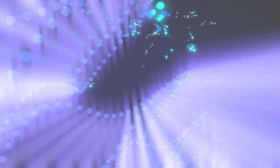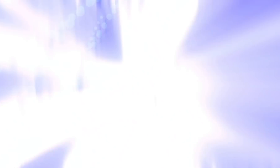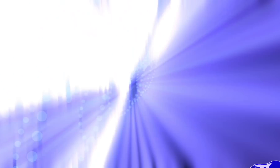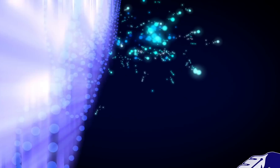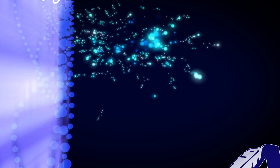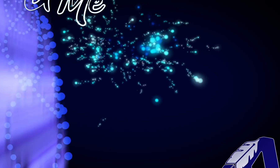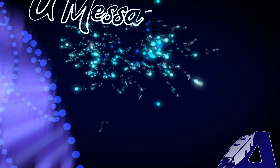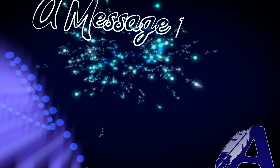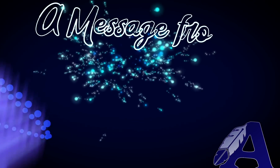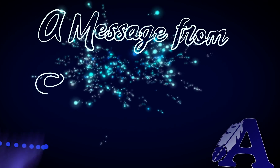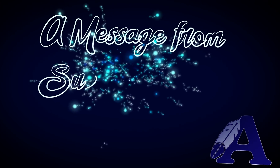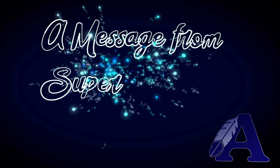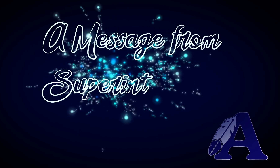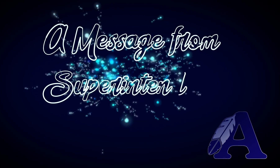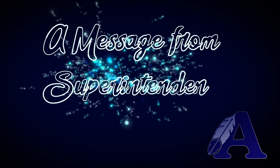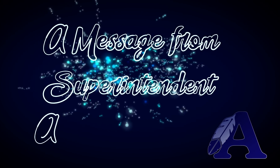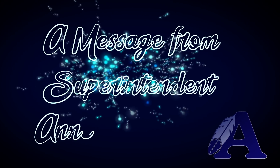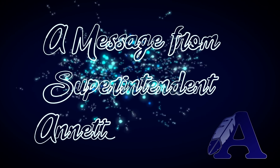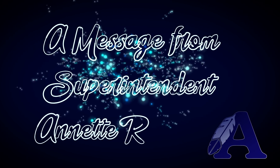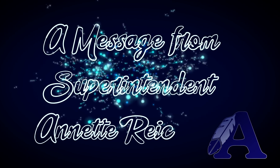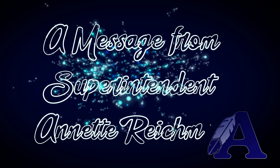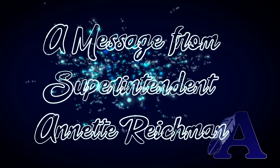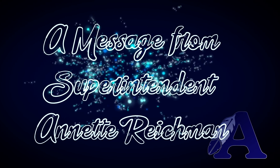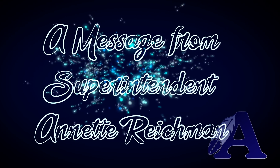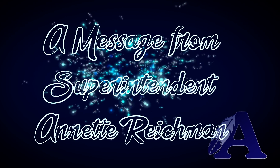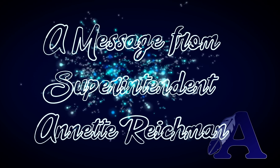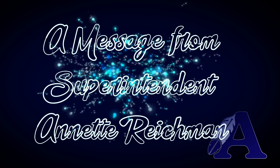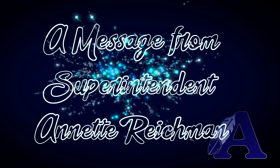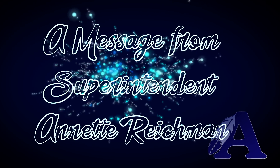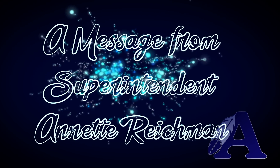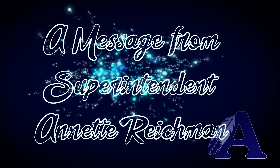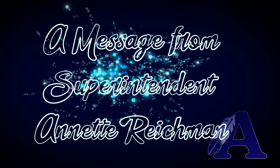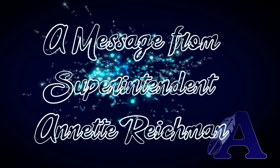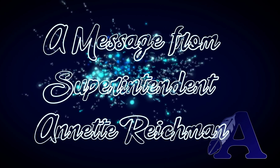AN ANIMATION APPEARS IT READS A MESSAGE FROM SUPERINTENDENT ANNETTE REICHMAN.